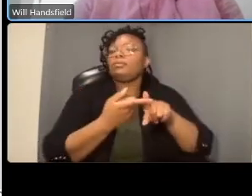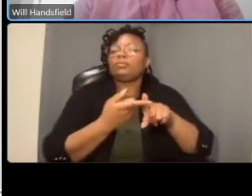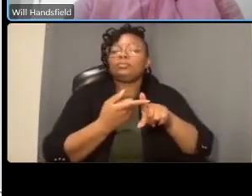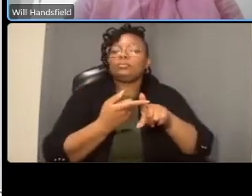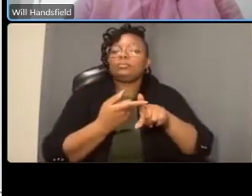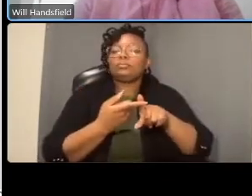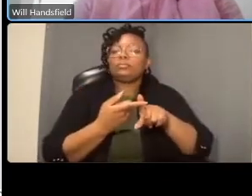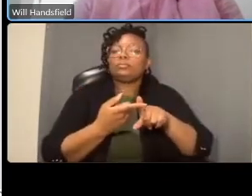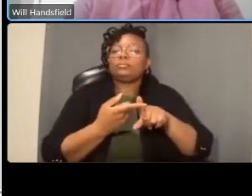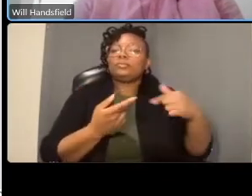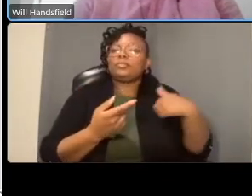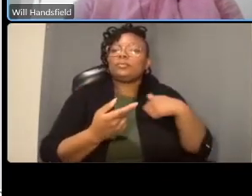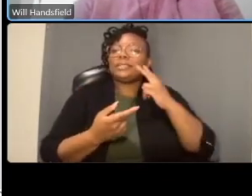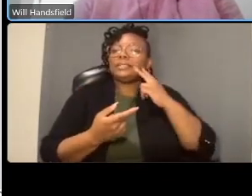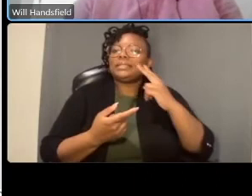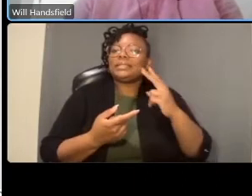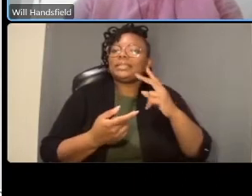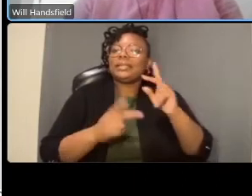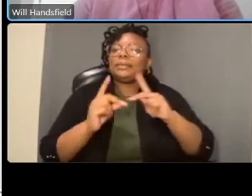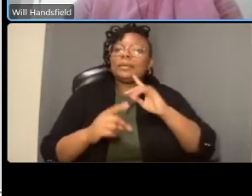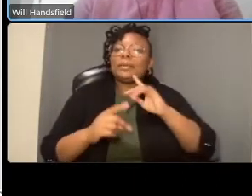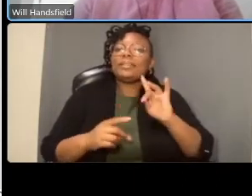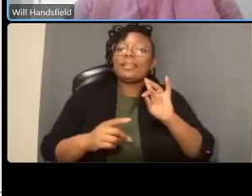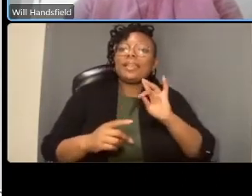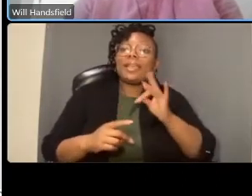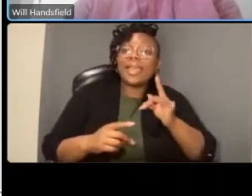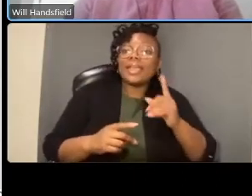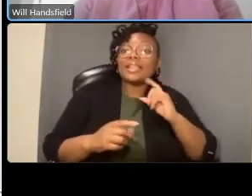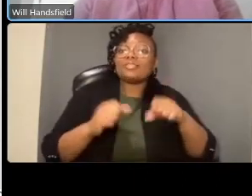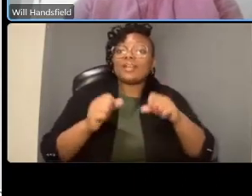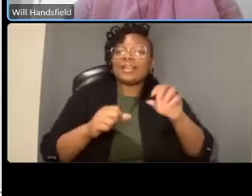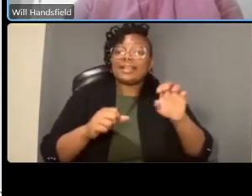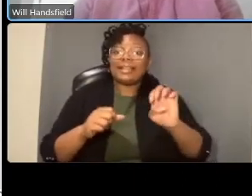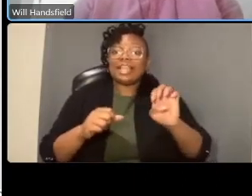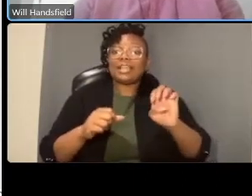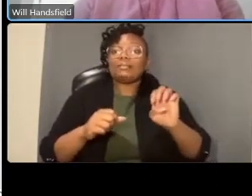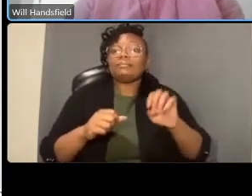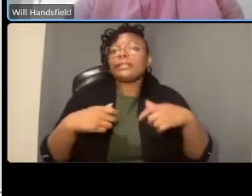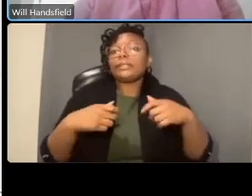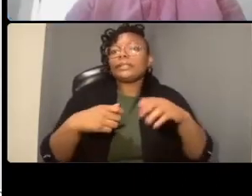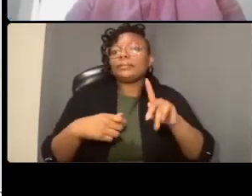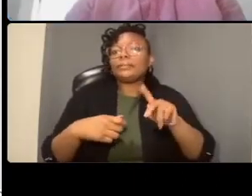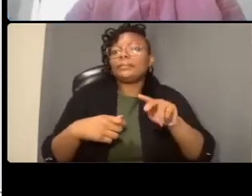in their 70s still riding so we're planting these facilities not for riders like you know the kind